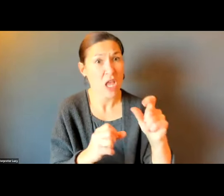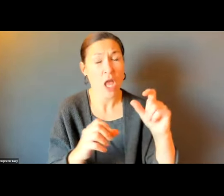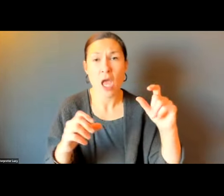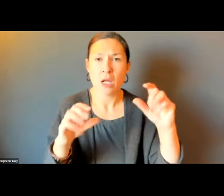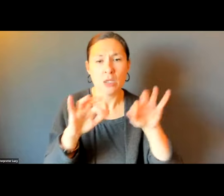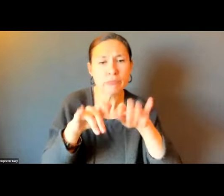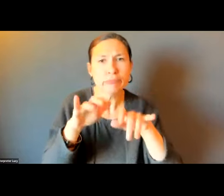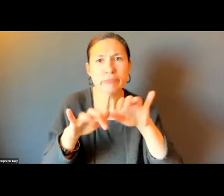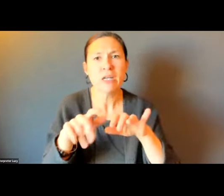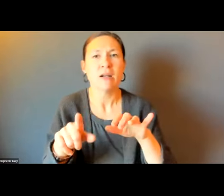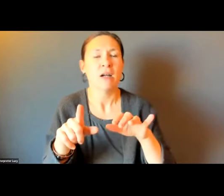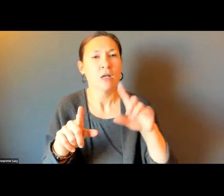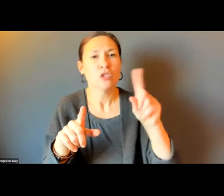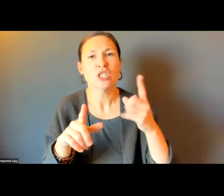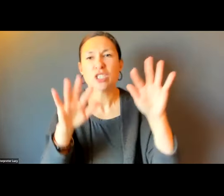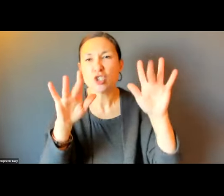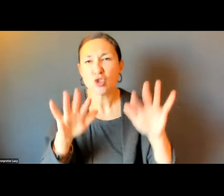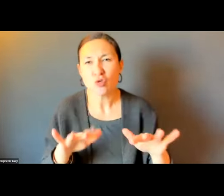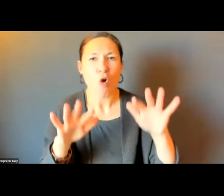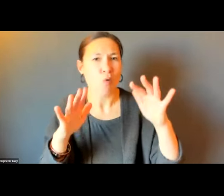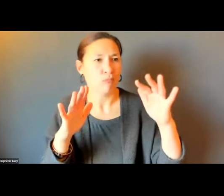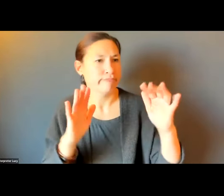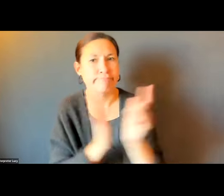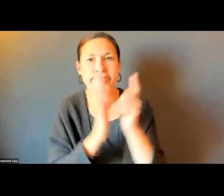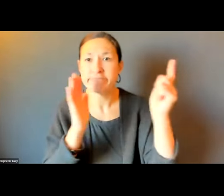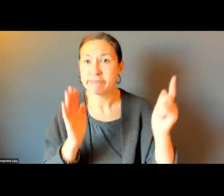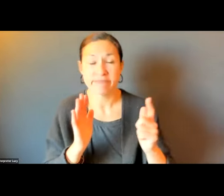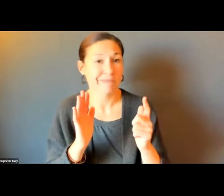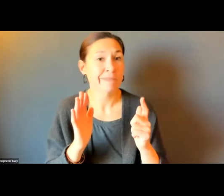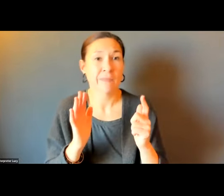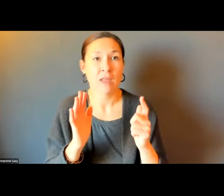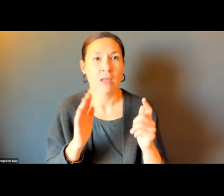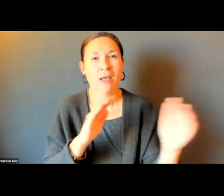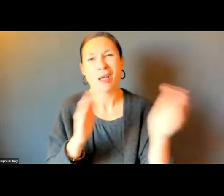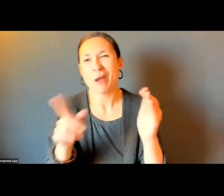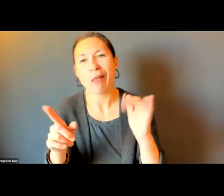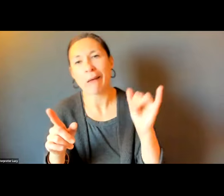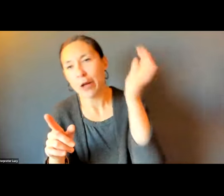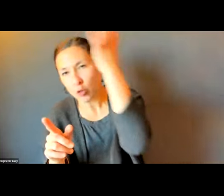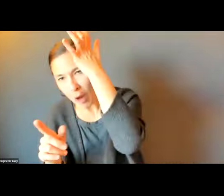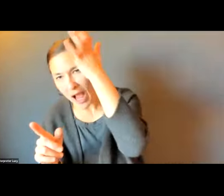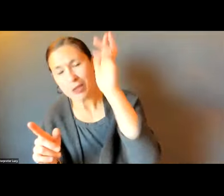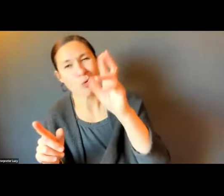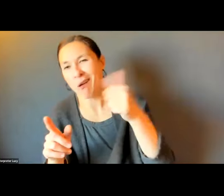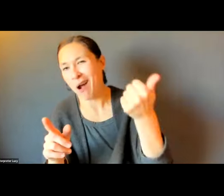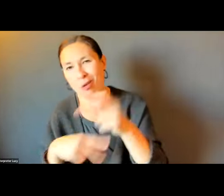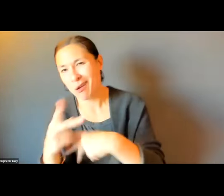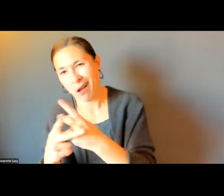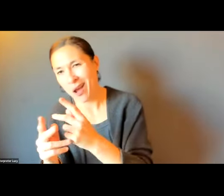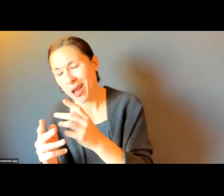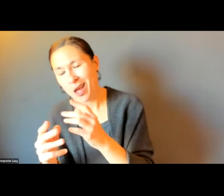DEPARTMENT WRITES. YOU CAN NARROW IT DOWN PIE SNOW AND ICE -- NARROW DOWN BY